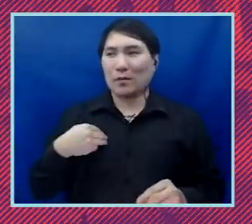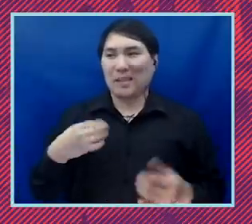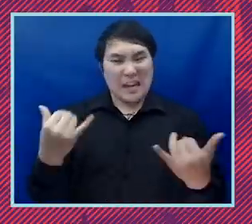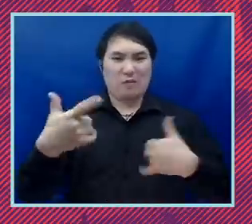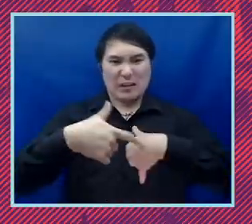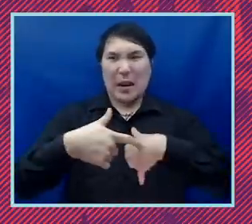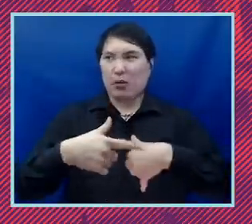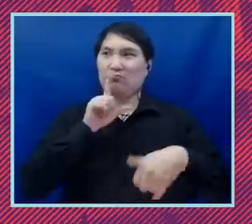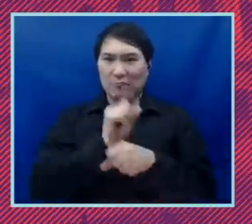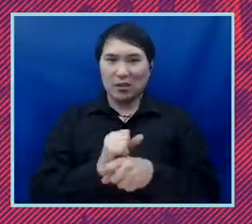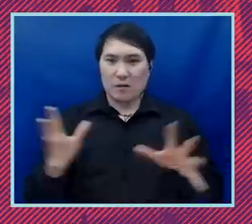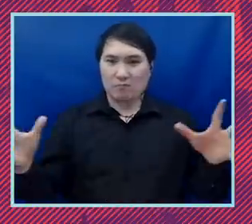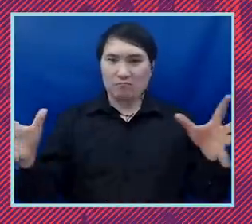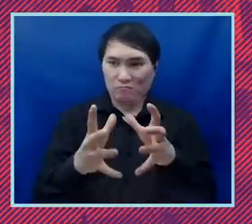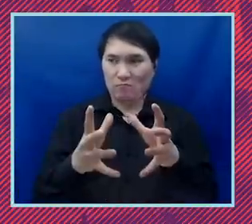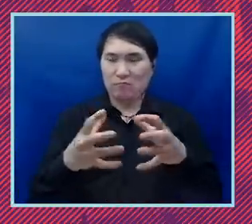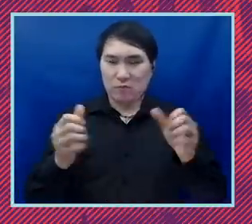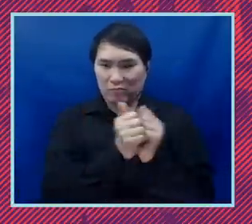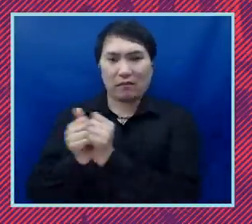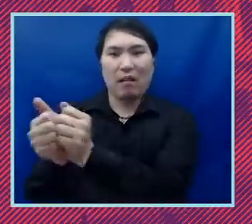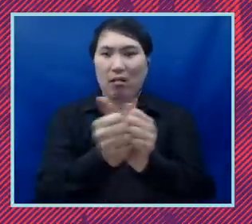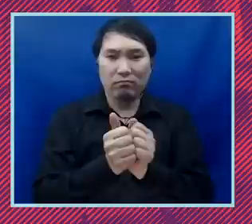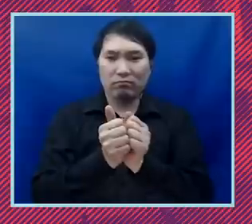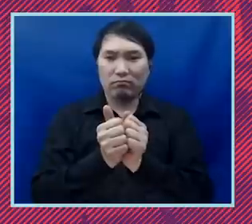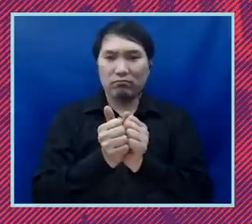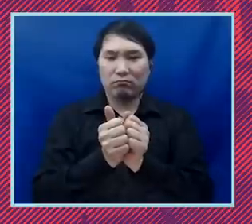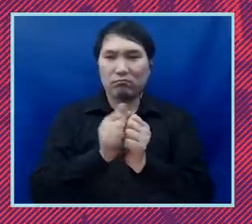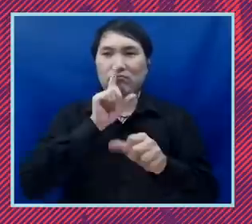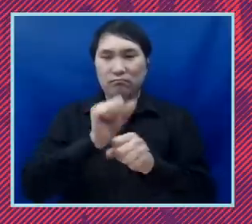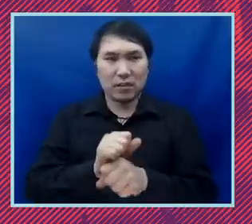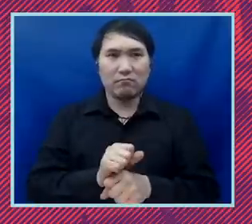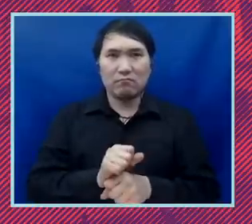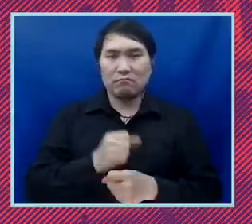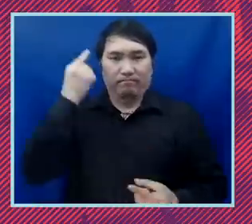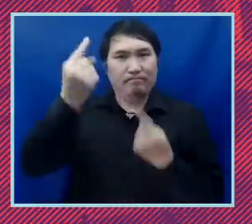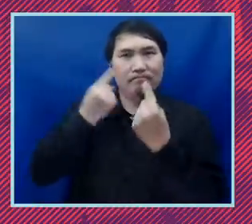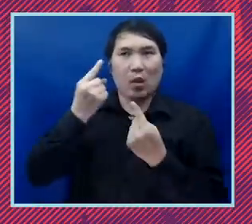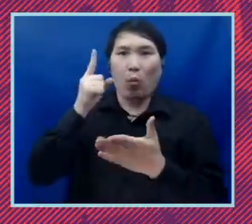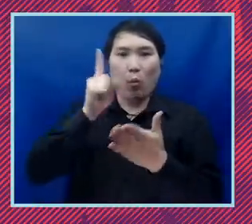and it is time for us to remark on what we've been through together as a country,